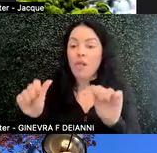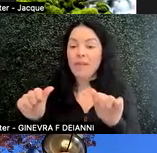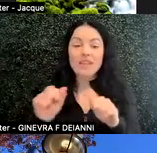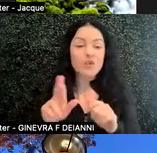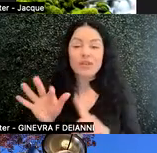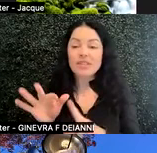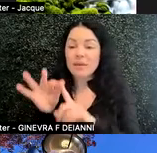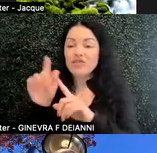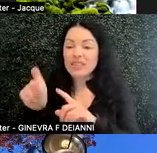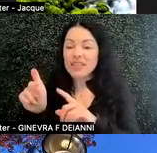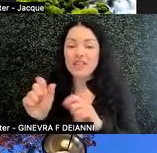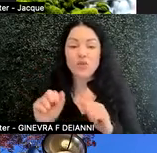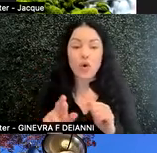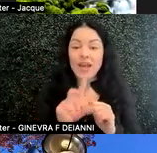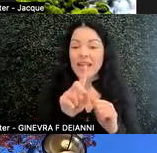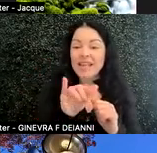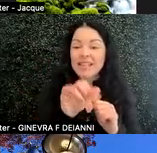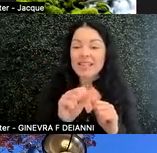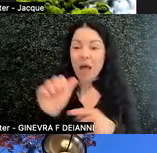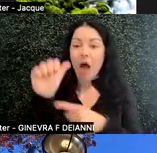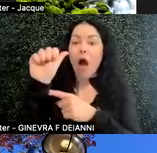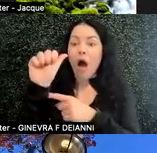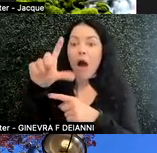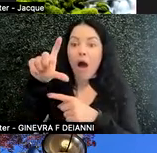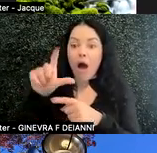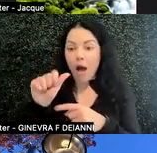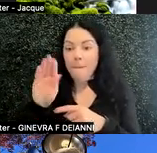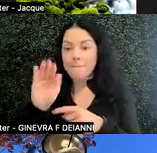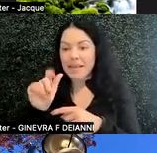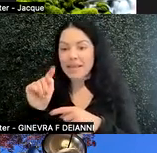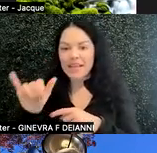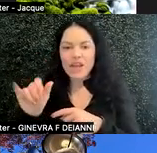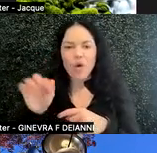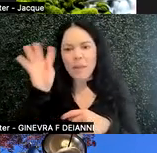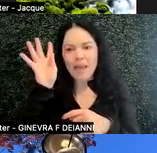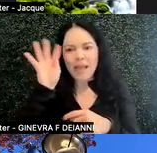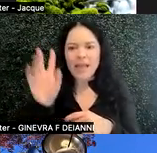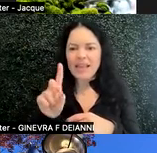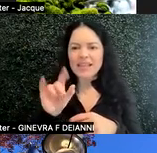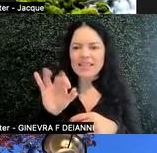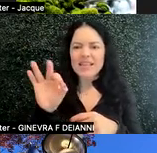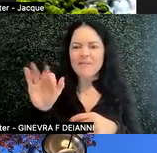or disAbility with a capital A, or they make up words like diffability, and many,